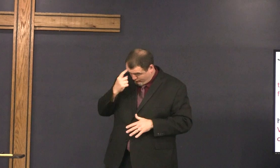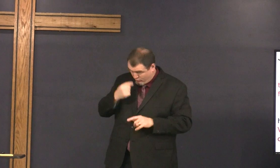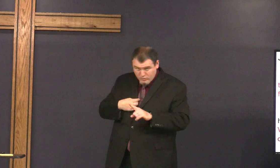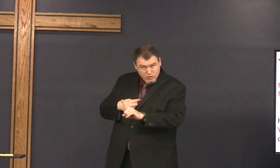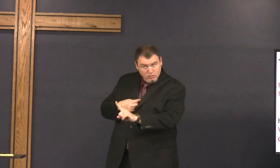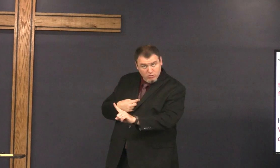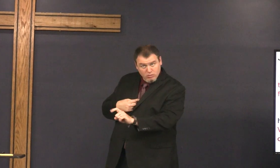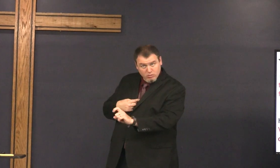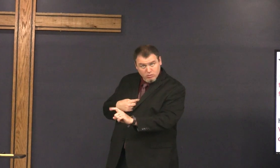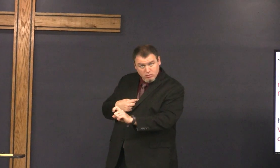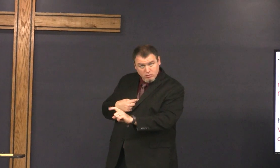and Jesus answered him